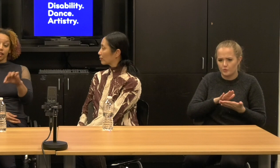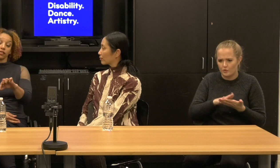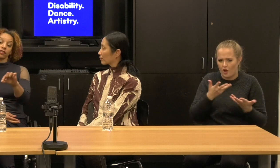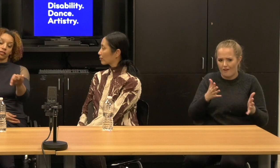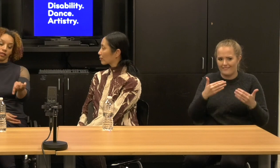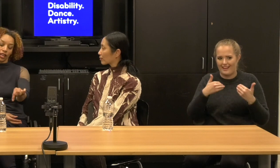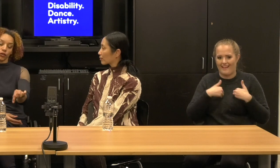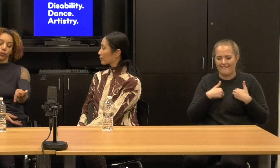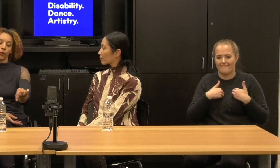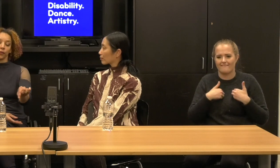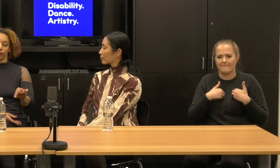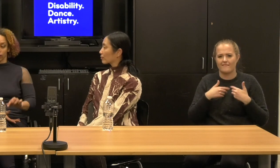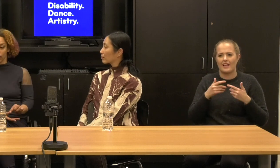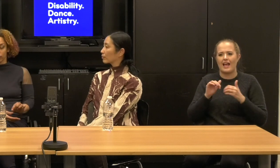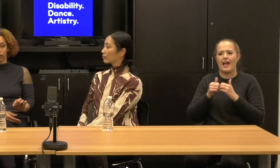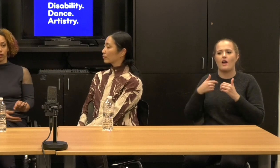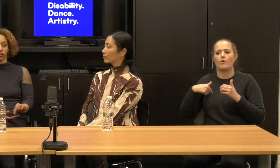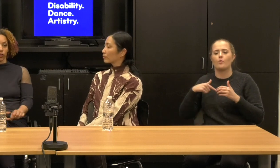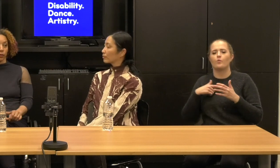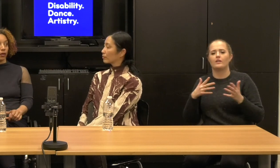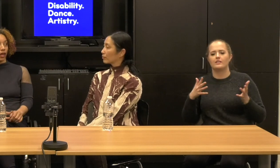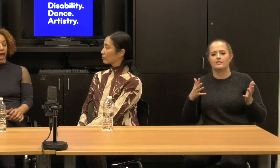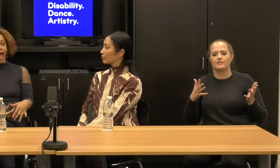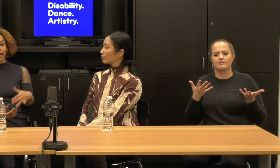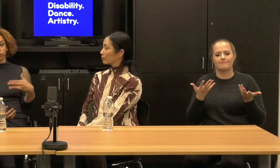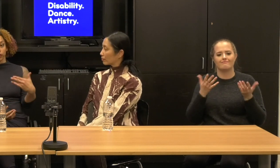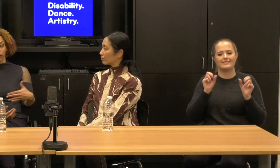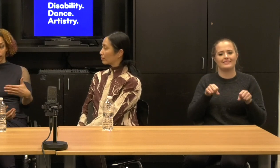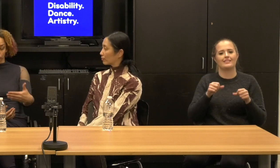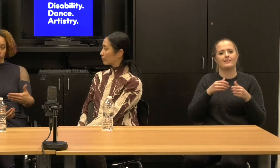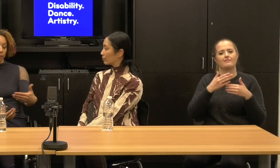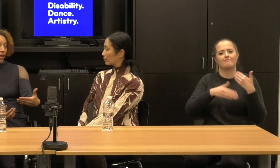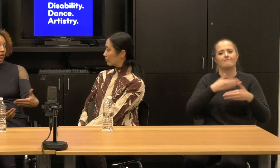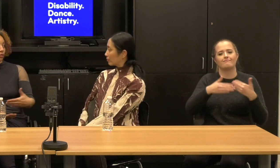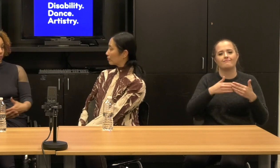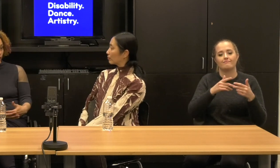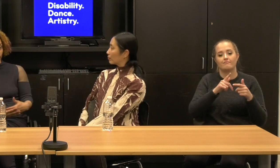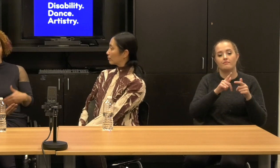The question is, is it sustainable over the long term and will the artists be paid properly